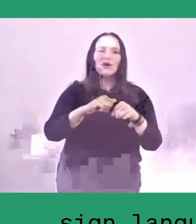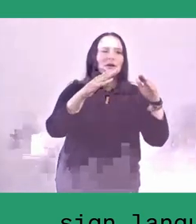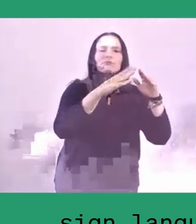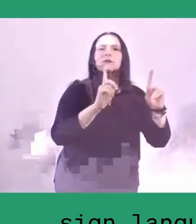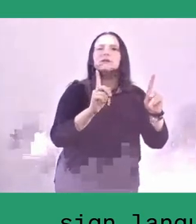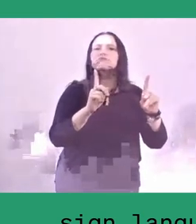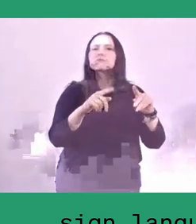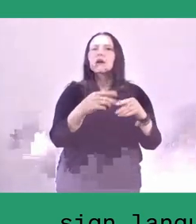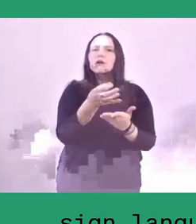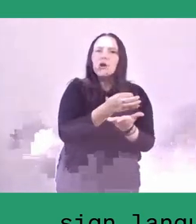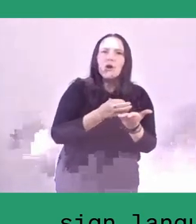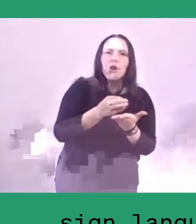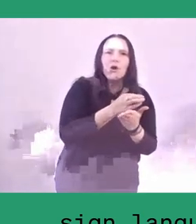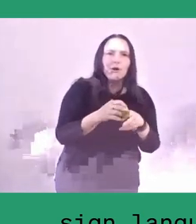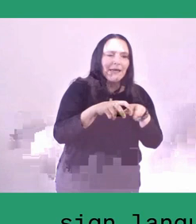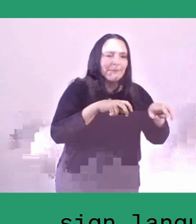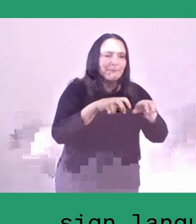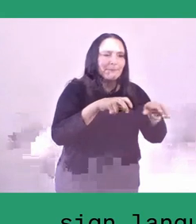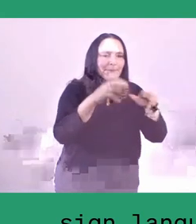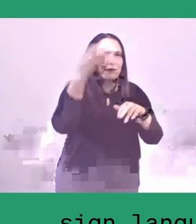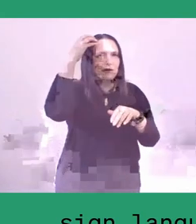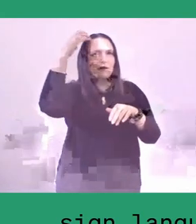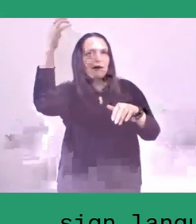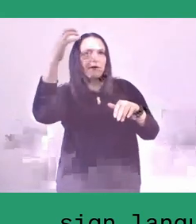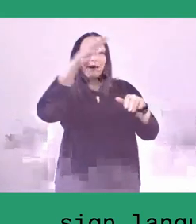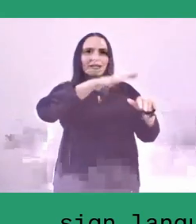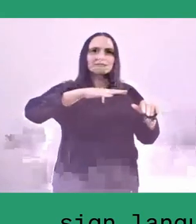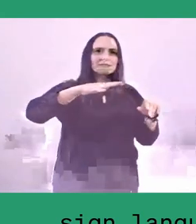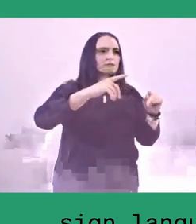they work with universities. And there is one time